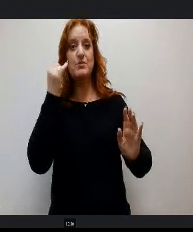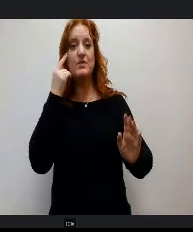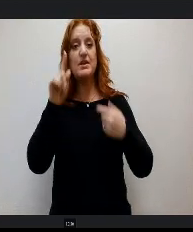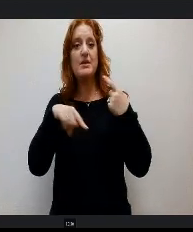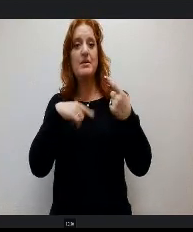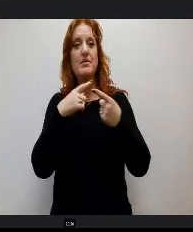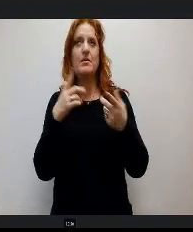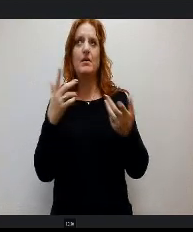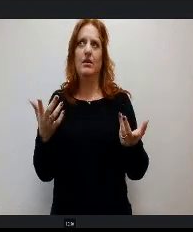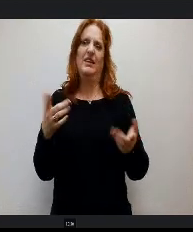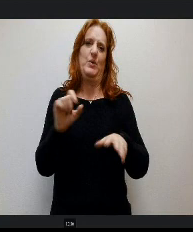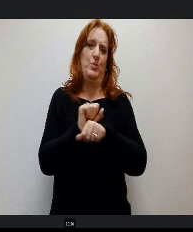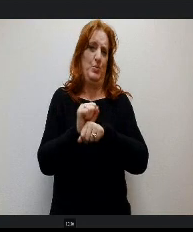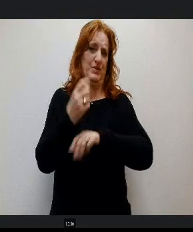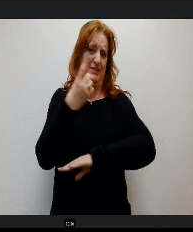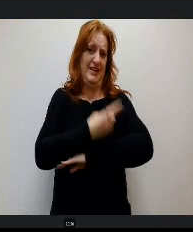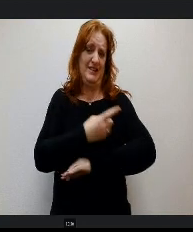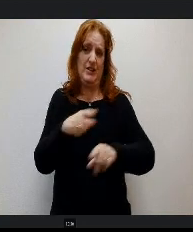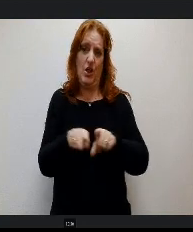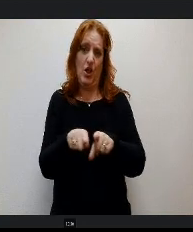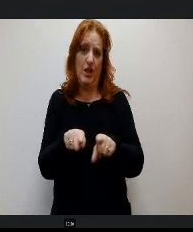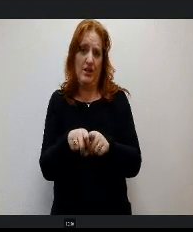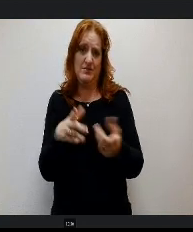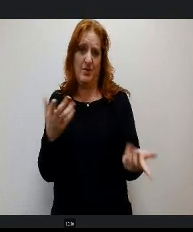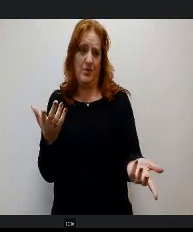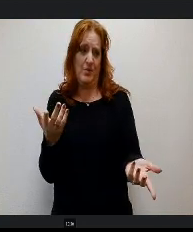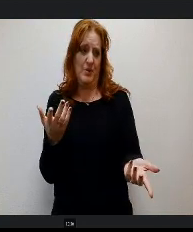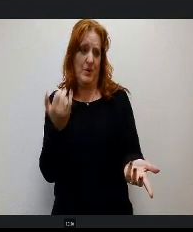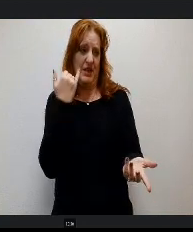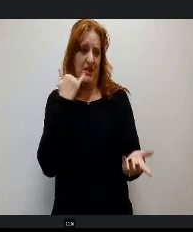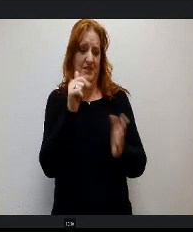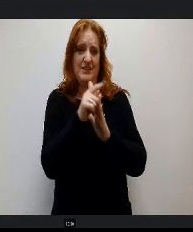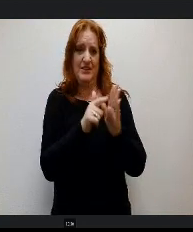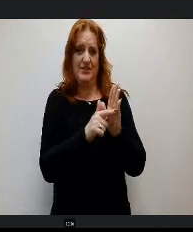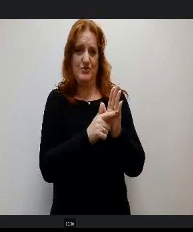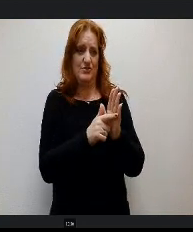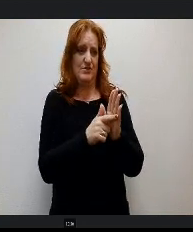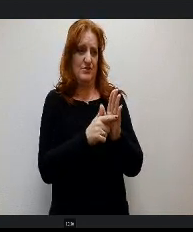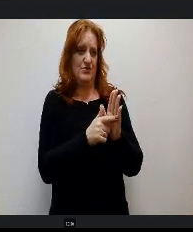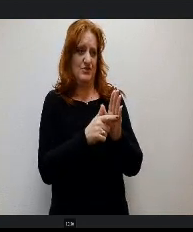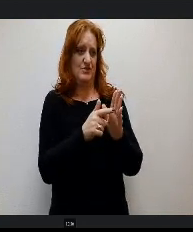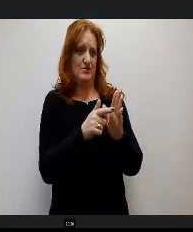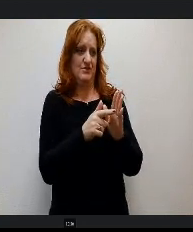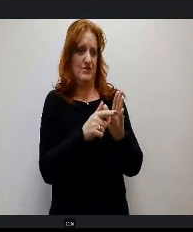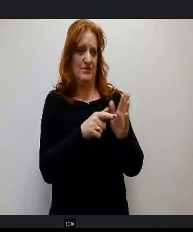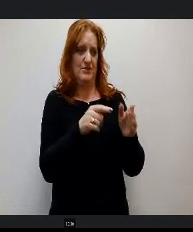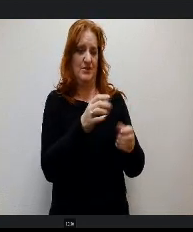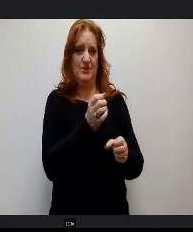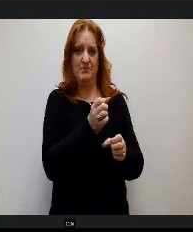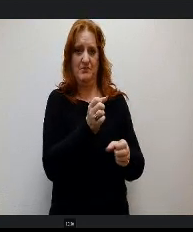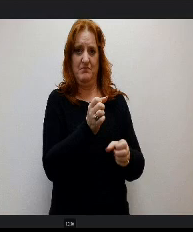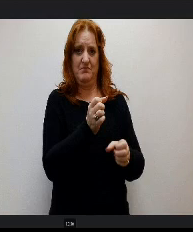work days, if our legislators are not t willing to go in for sessions on Saturdays and Sundays, they